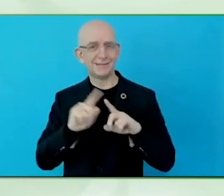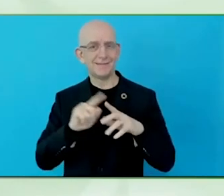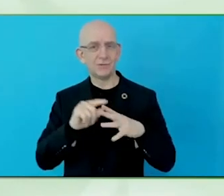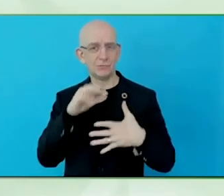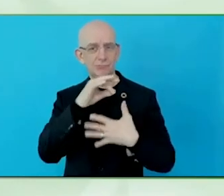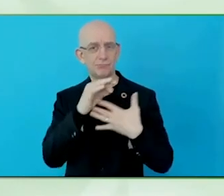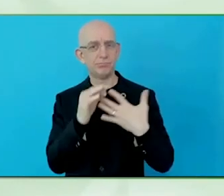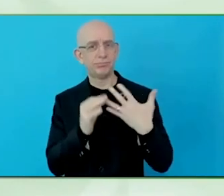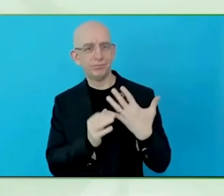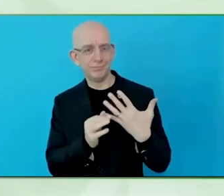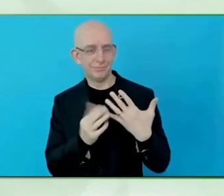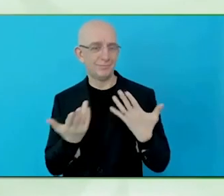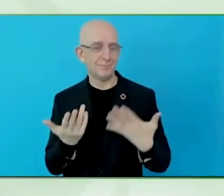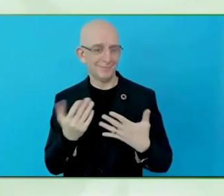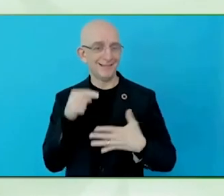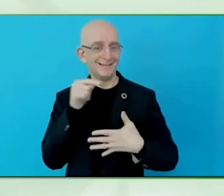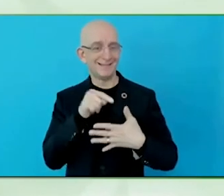At the end, you said starter you are.